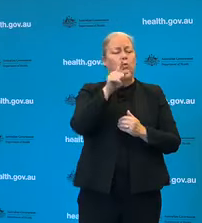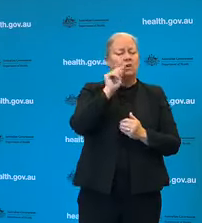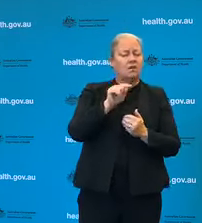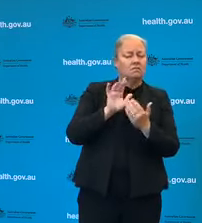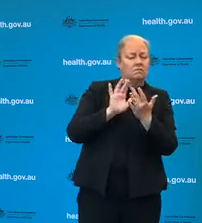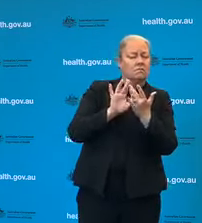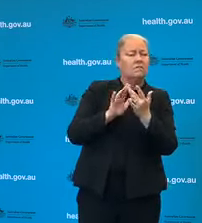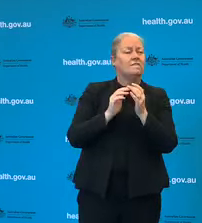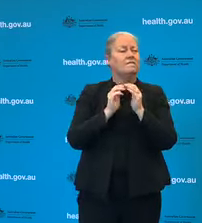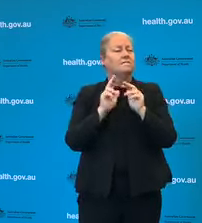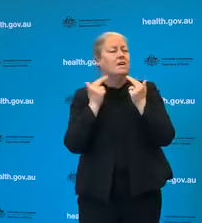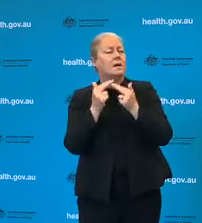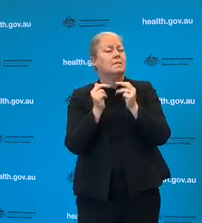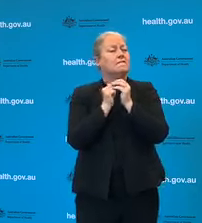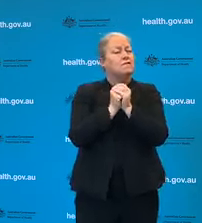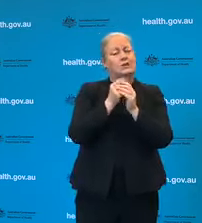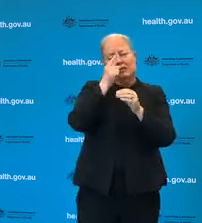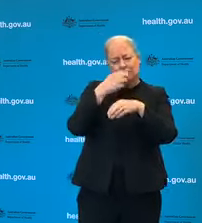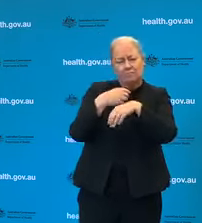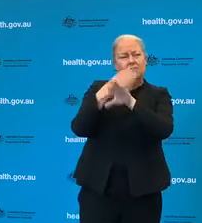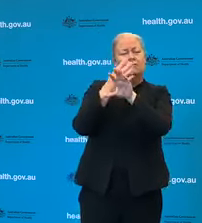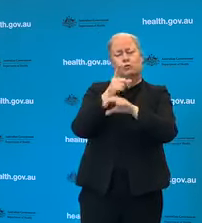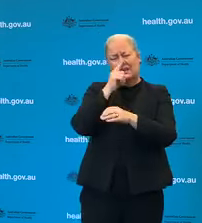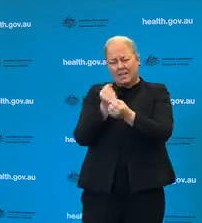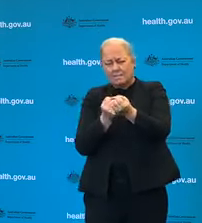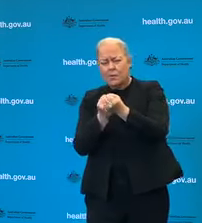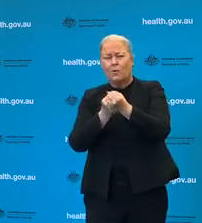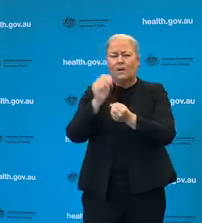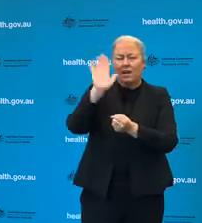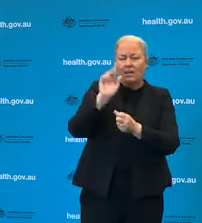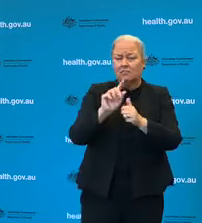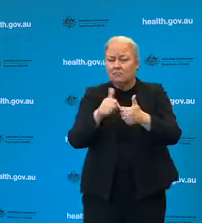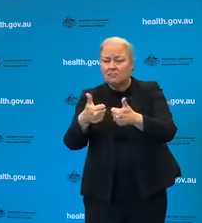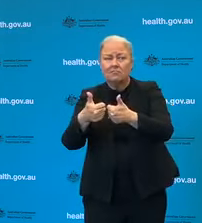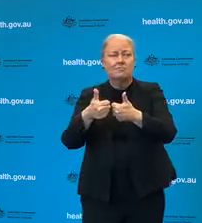in Victoria lend them your support because ultimately what is going on down